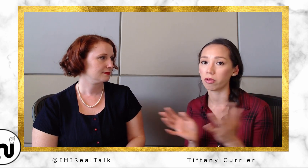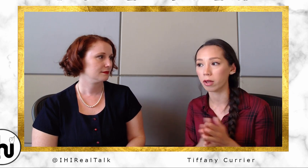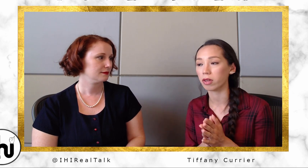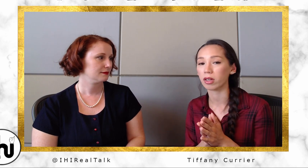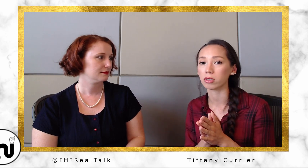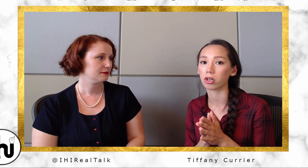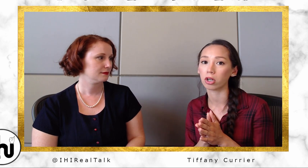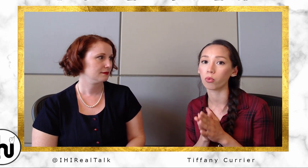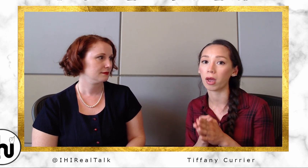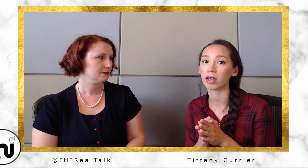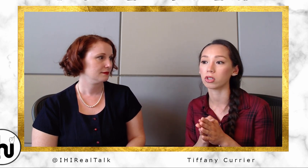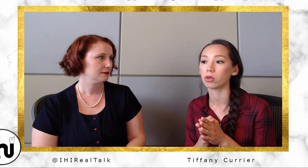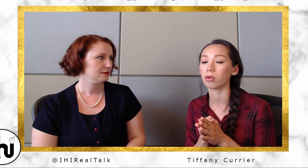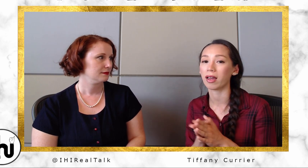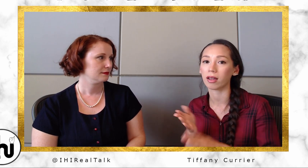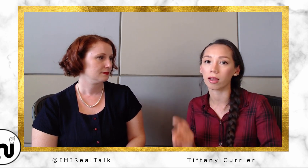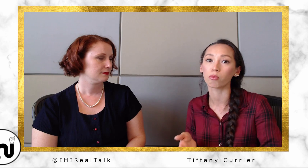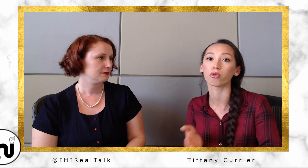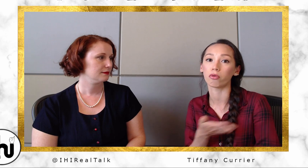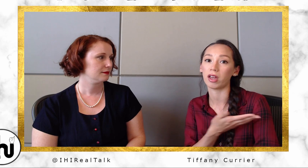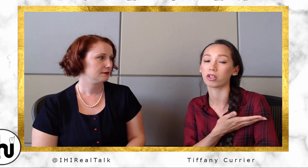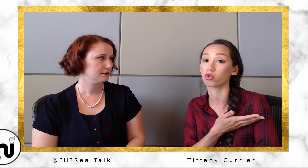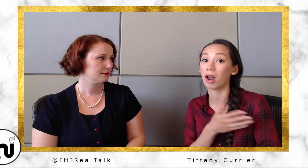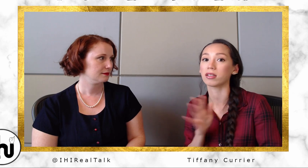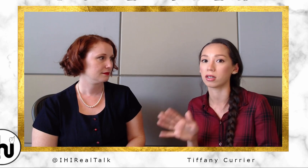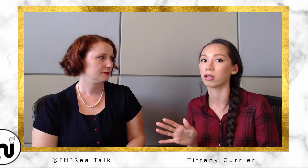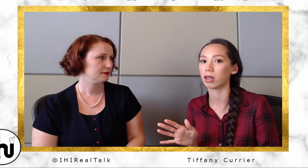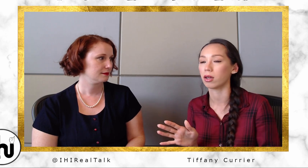So that's a good way to like improve like drastically